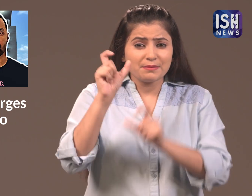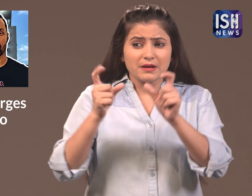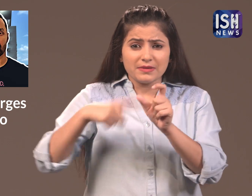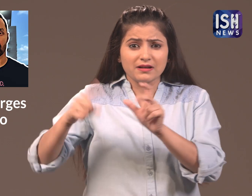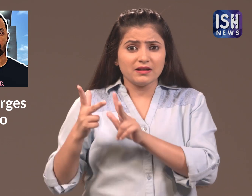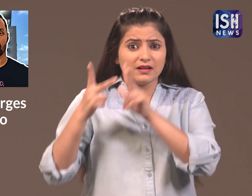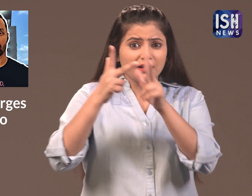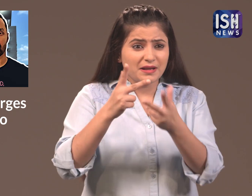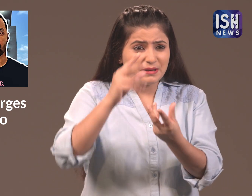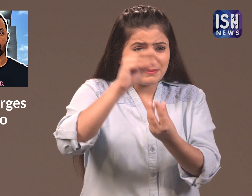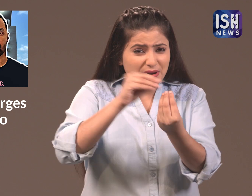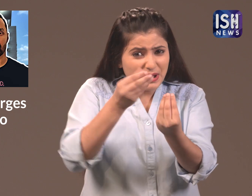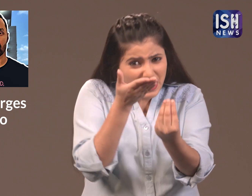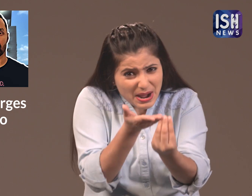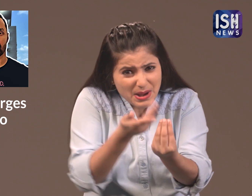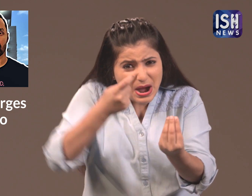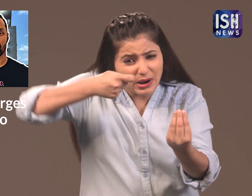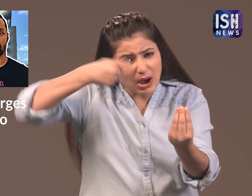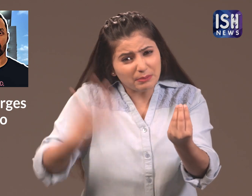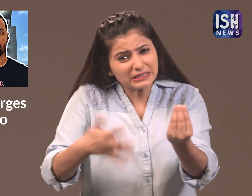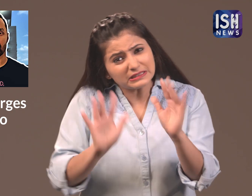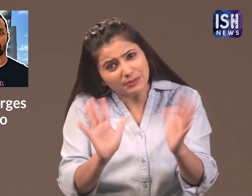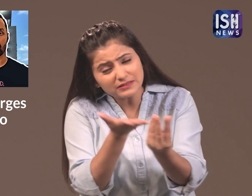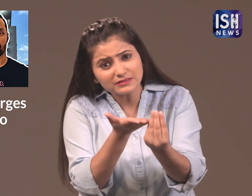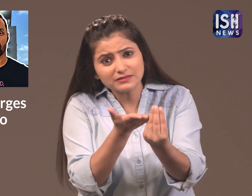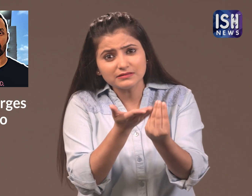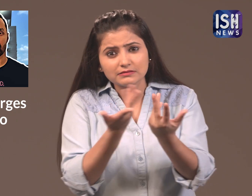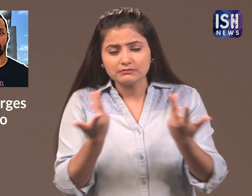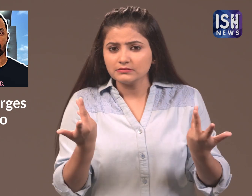People wondered how could a banana be so expensive.